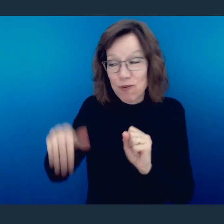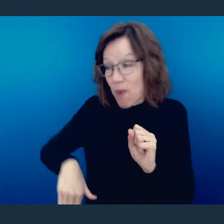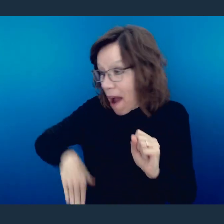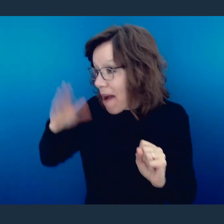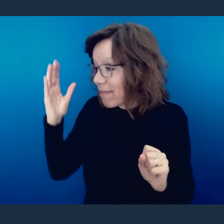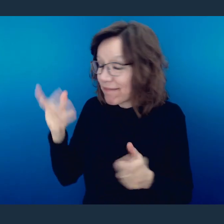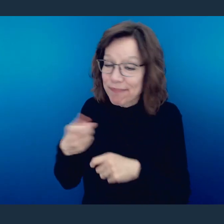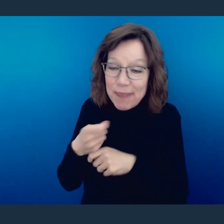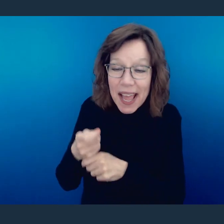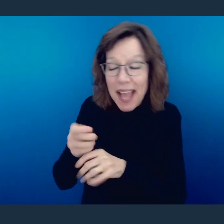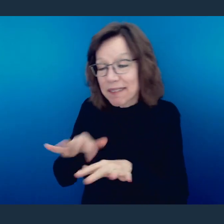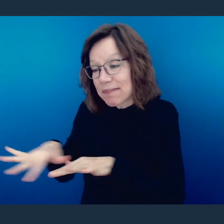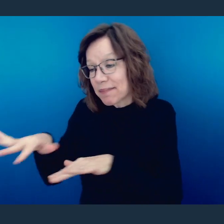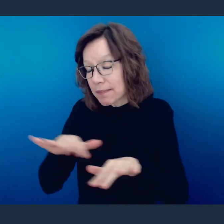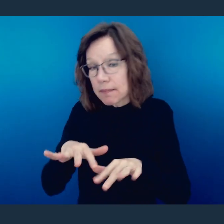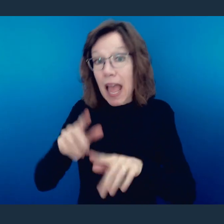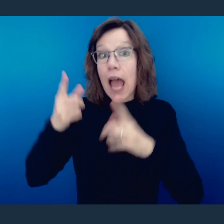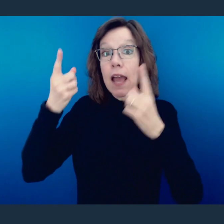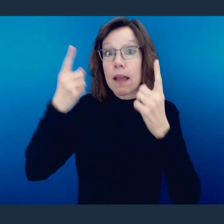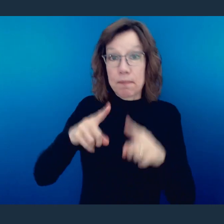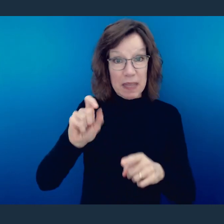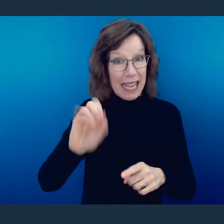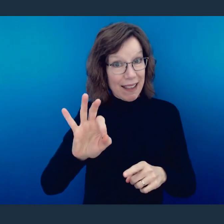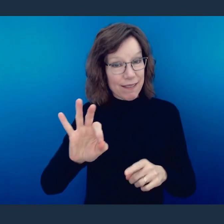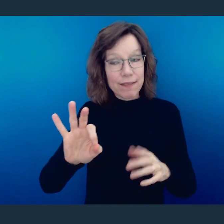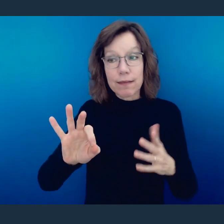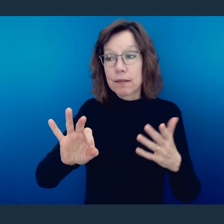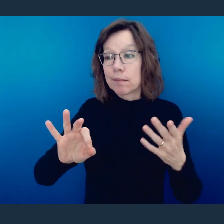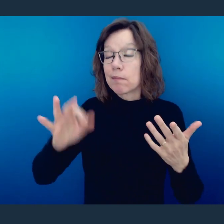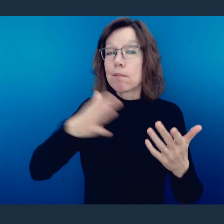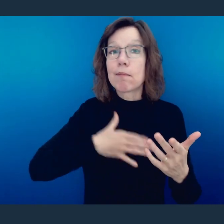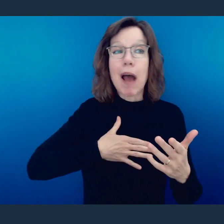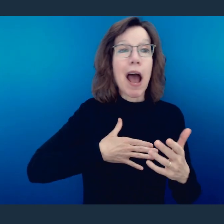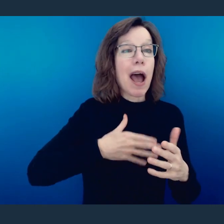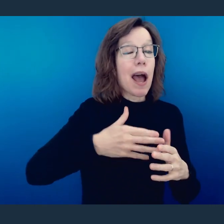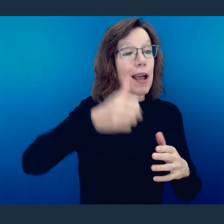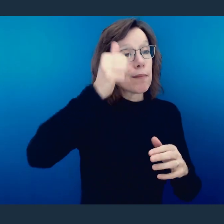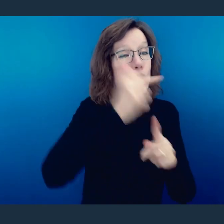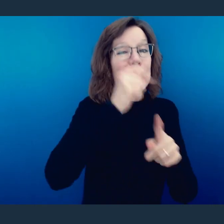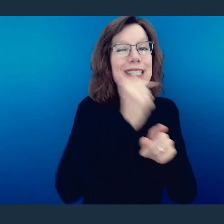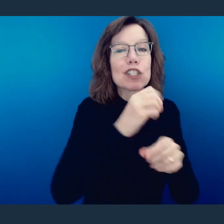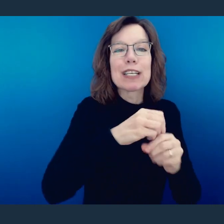in how I grew up. However, if someone, one of my brothers or sisters in Christ, would